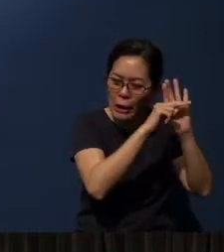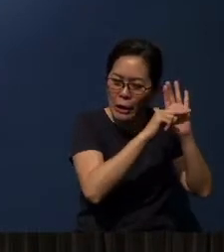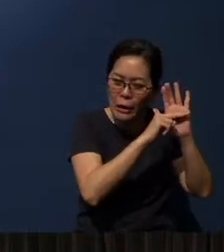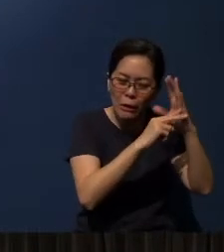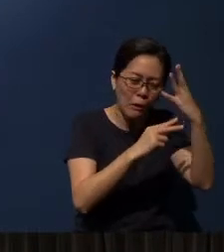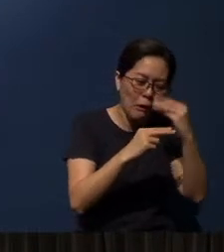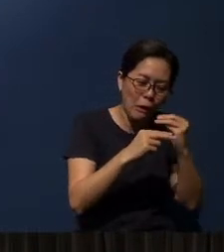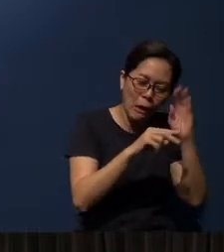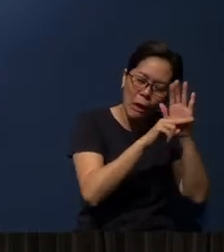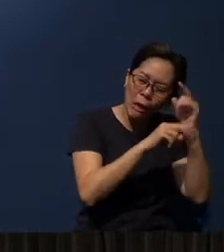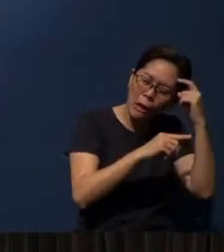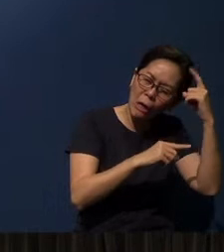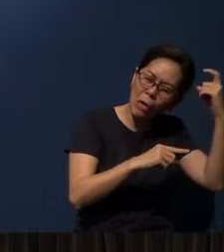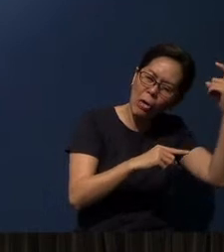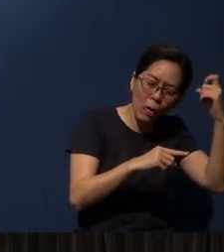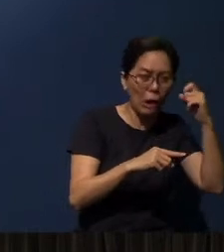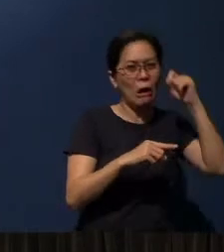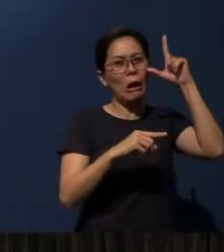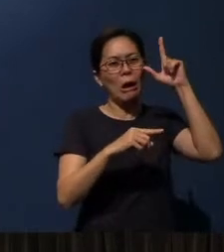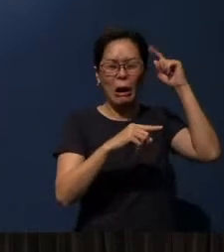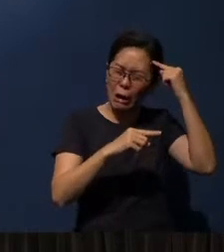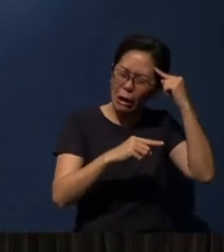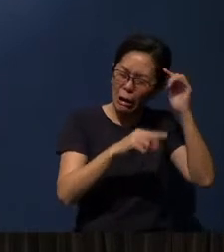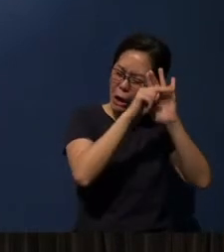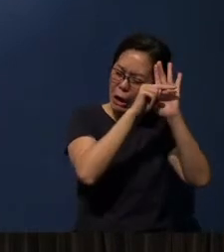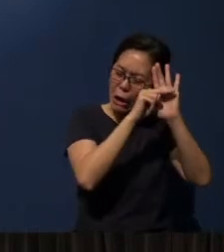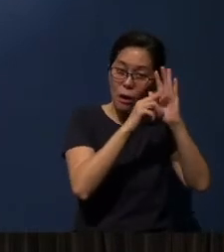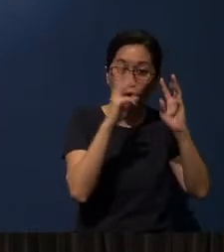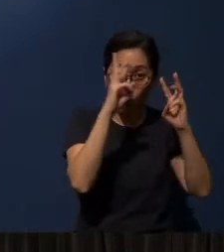When you go to sleep, you dream about it. When you wake up, you think about it. That’s worrying.